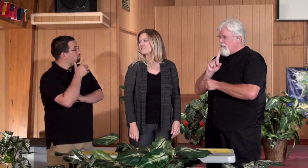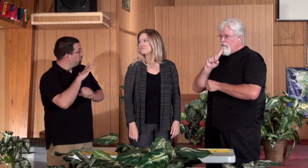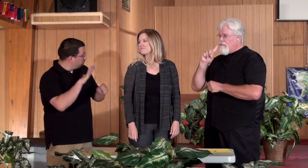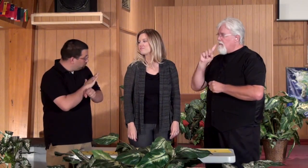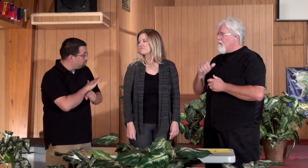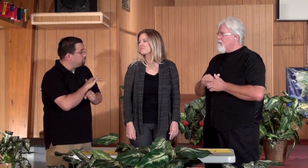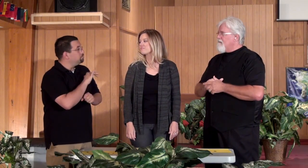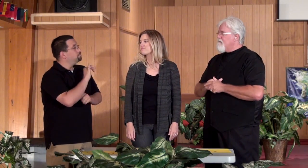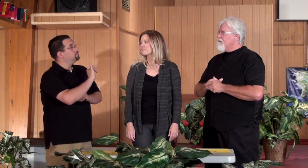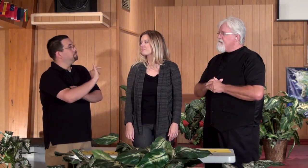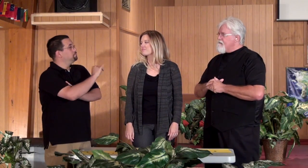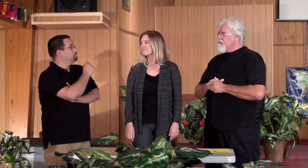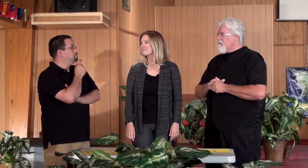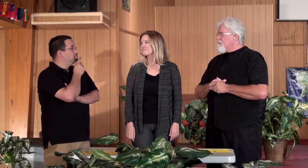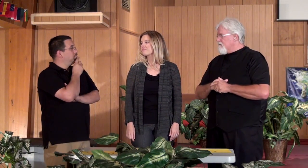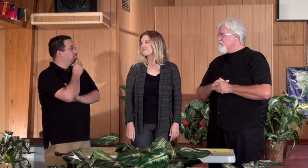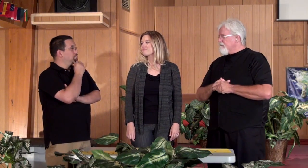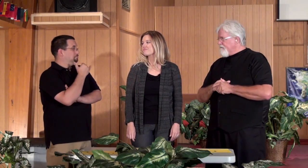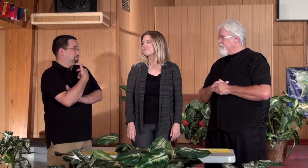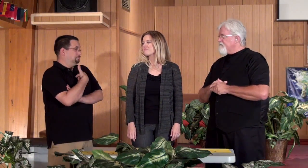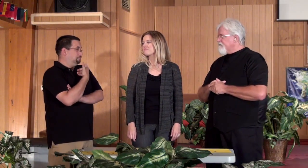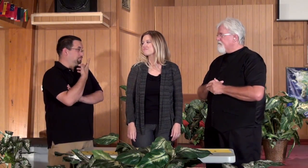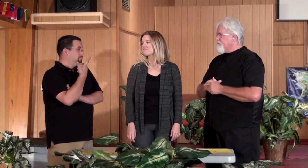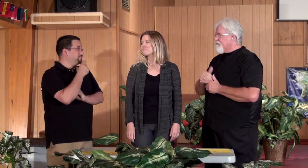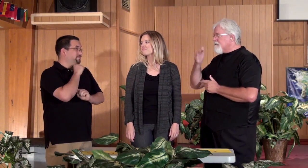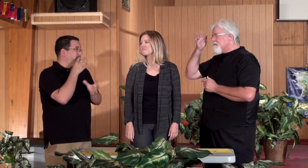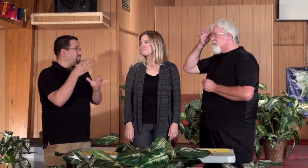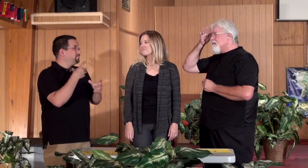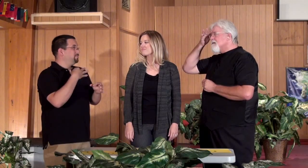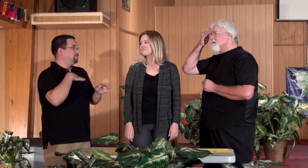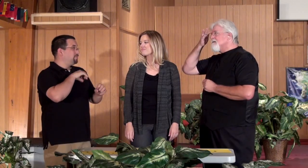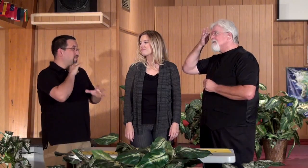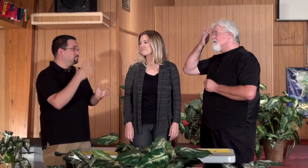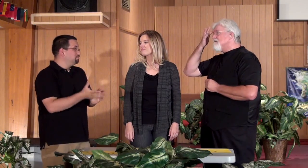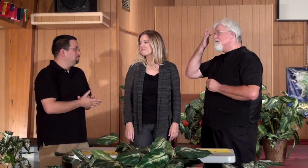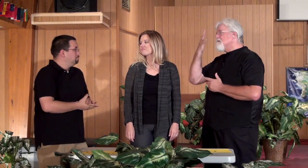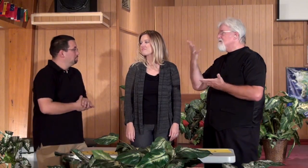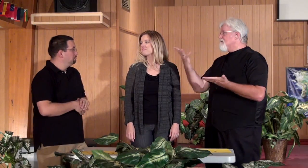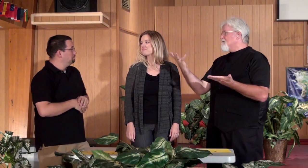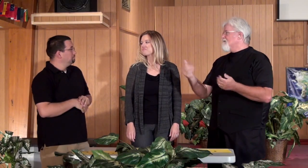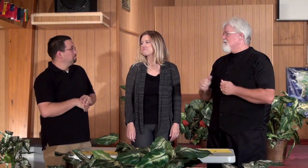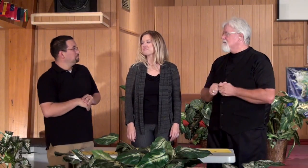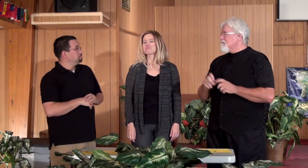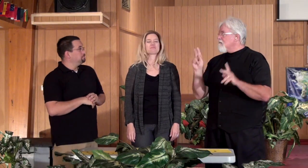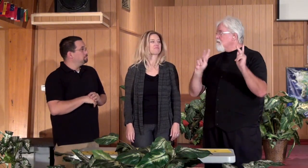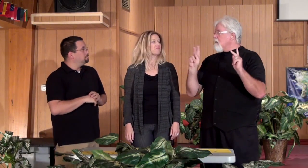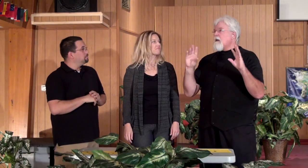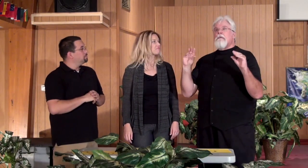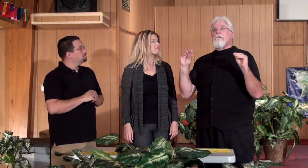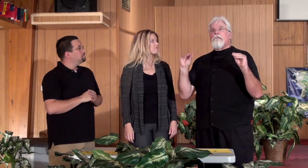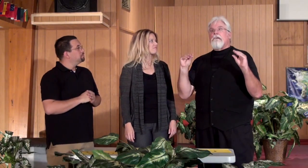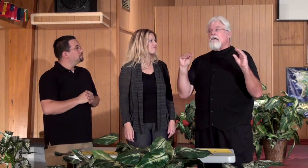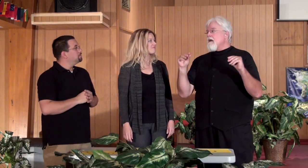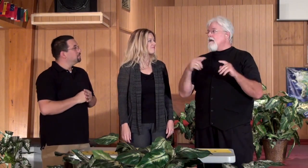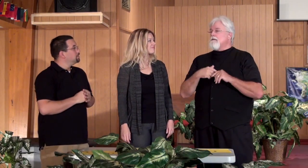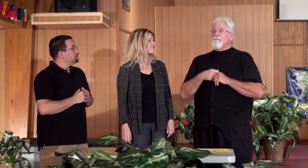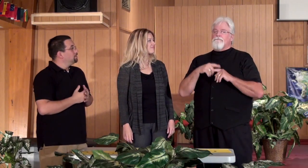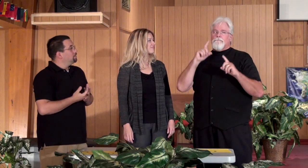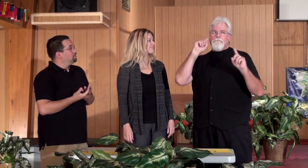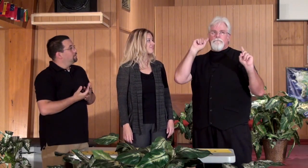deaf. Ryan: Completely deaf...Yeah I'm profoundly deaf so... Mark: All people, you know, talking... and